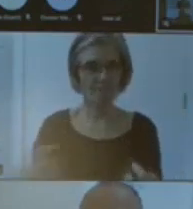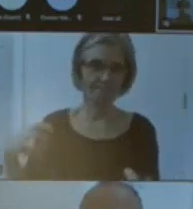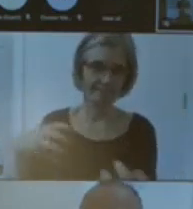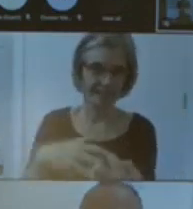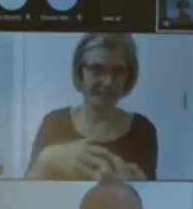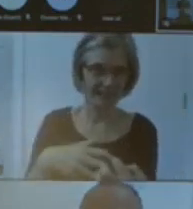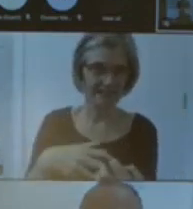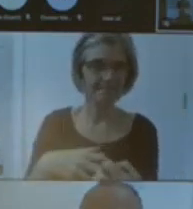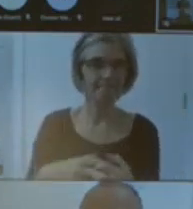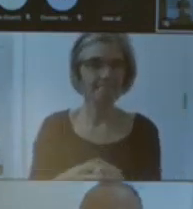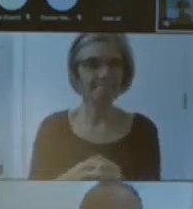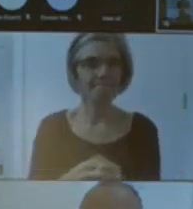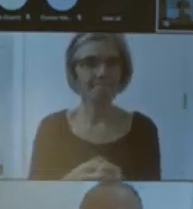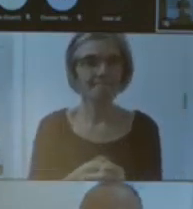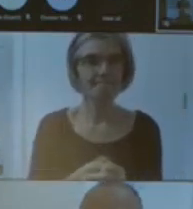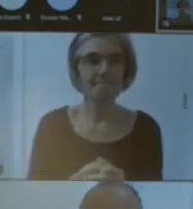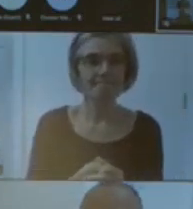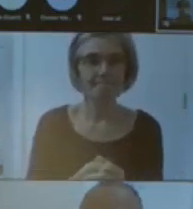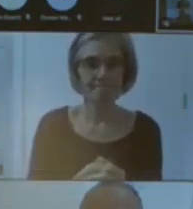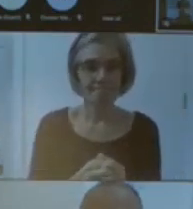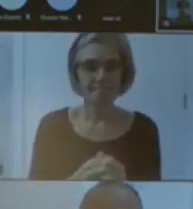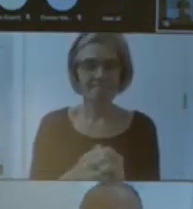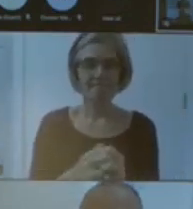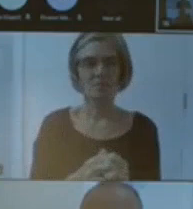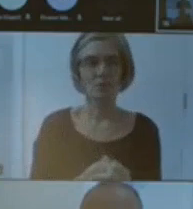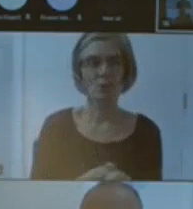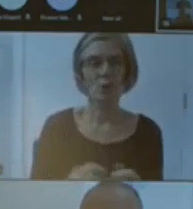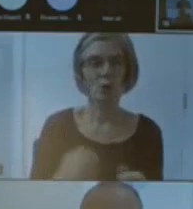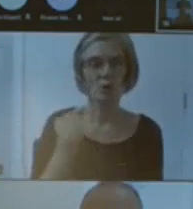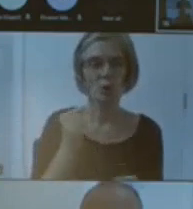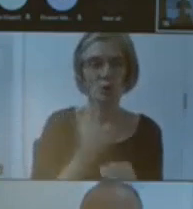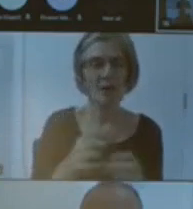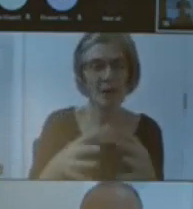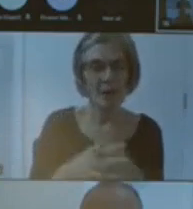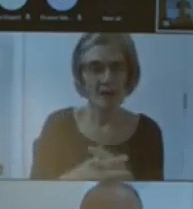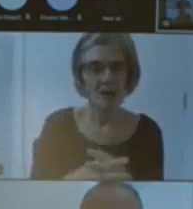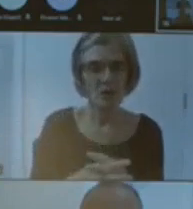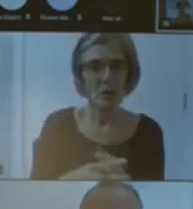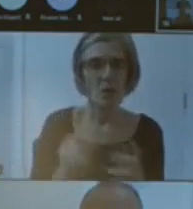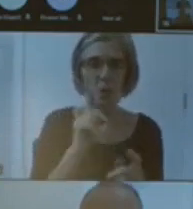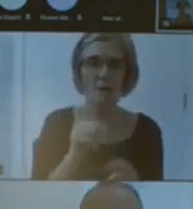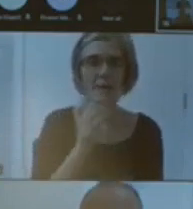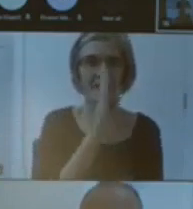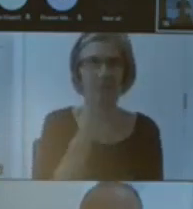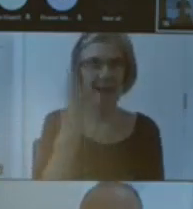glas wom's library so we are a feminist grats Museum library and archive but we also have like